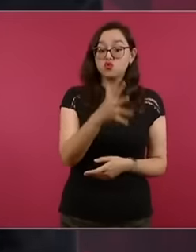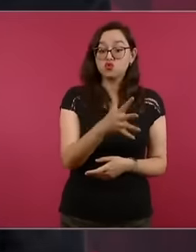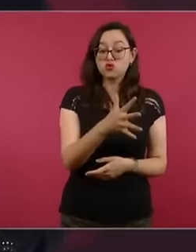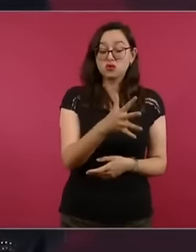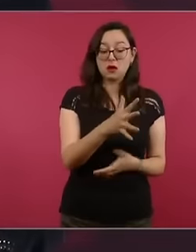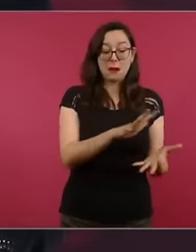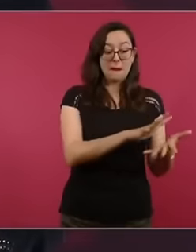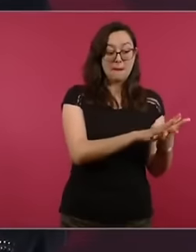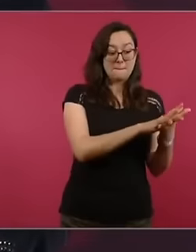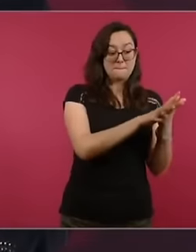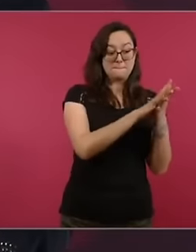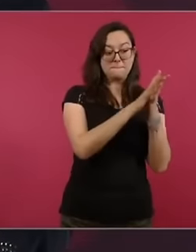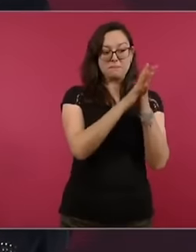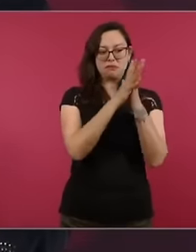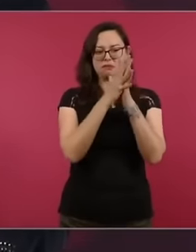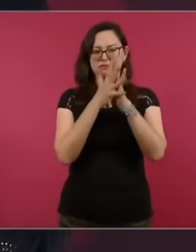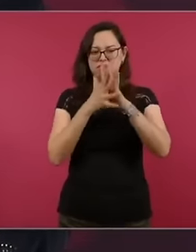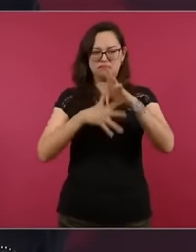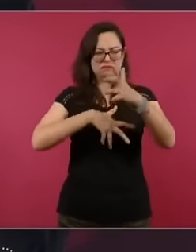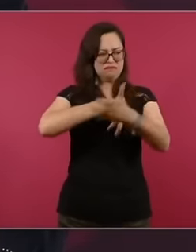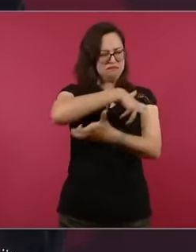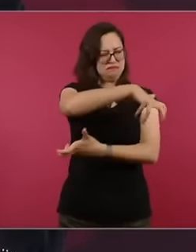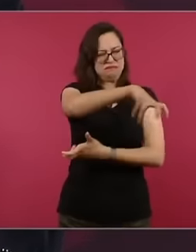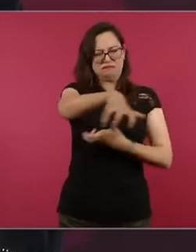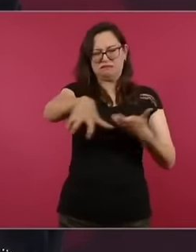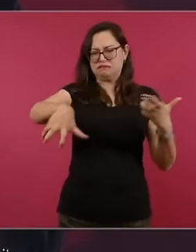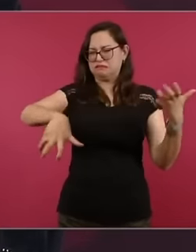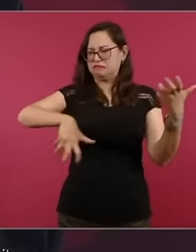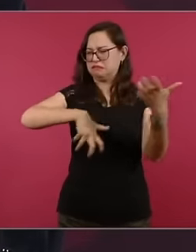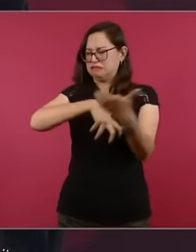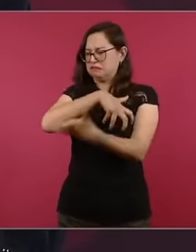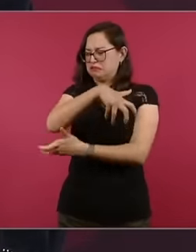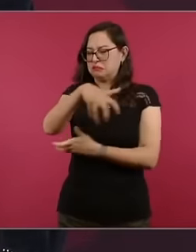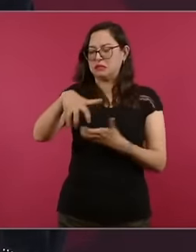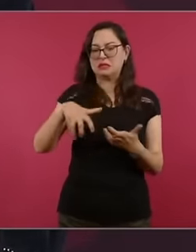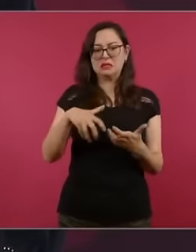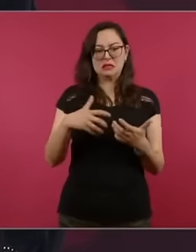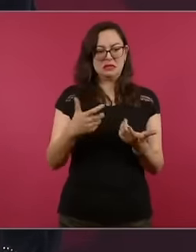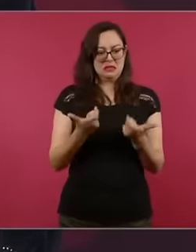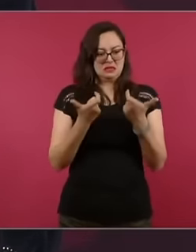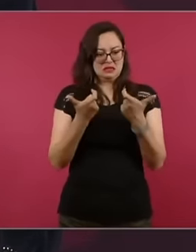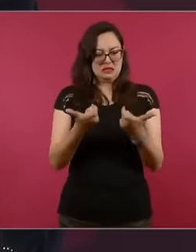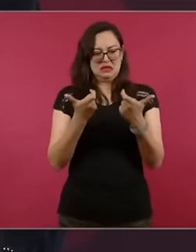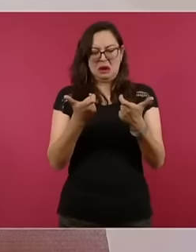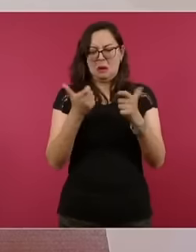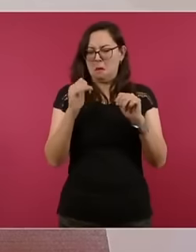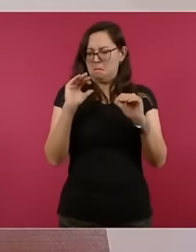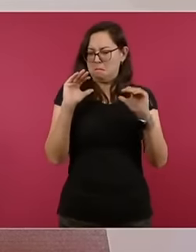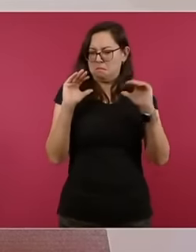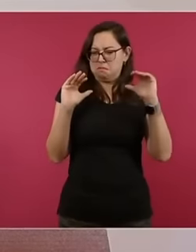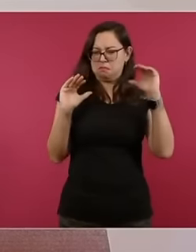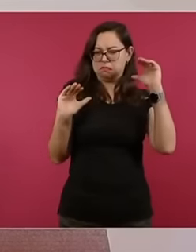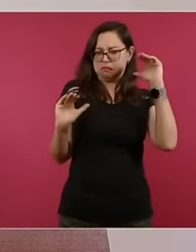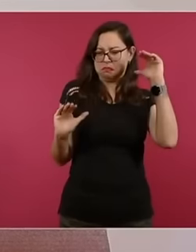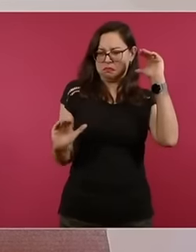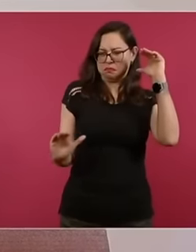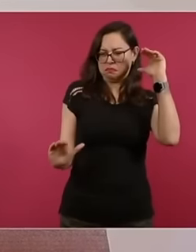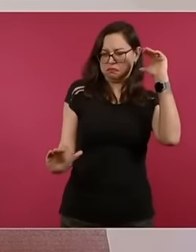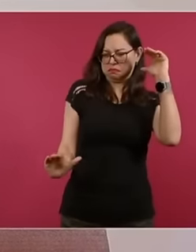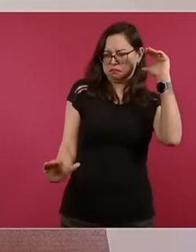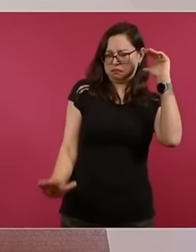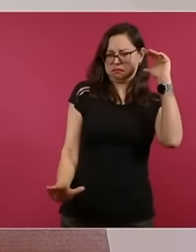a profound monstrous economic and social equality and they abandoned the people, they abandoned the